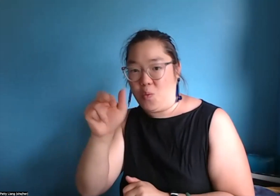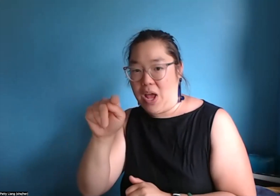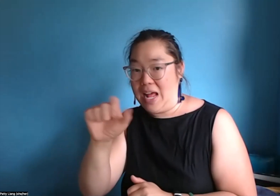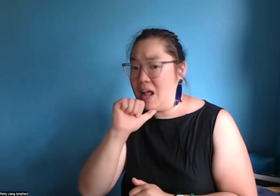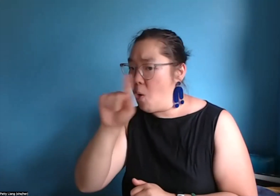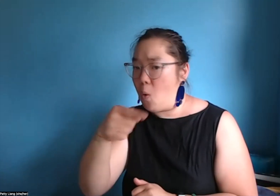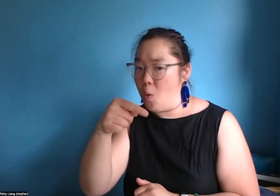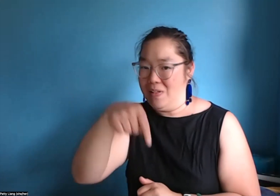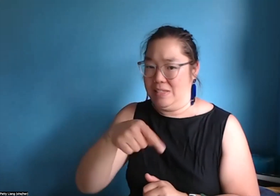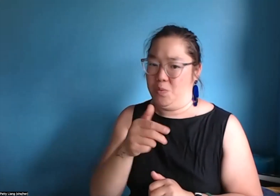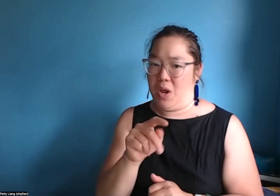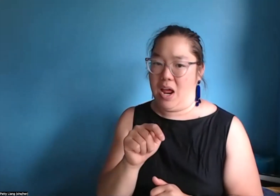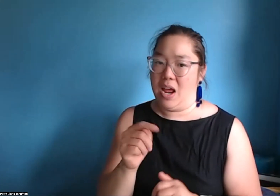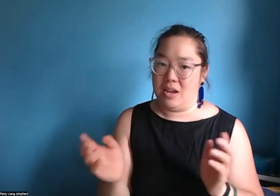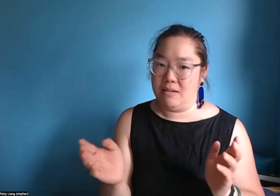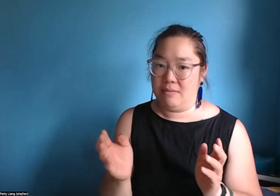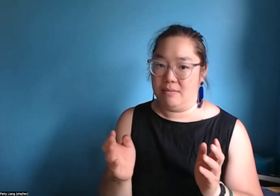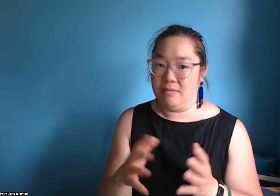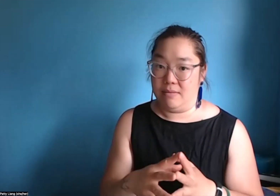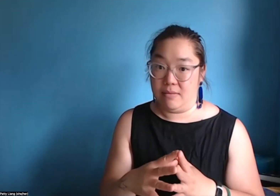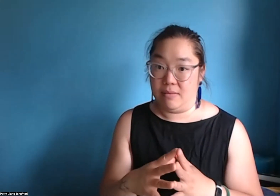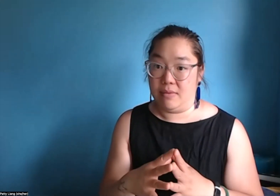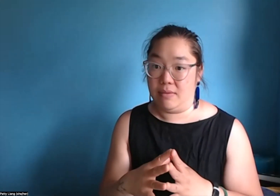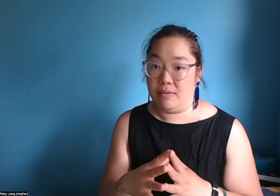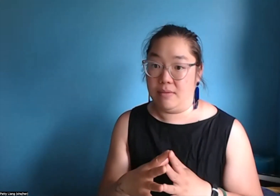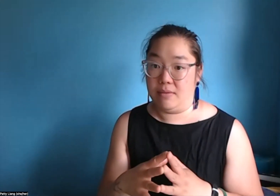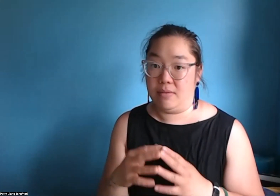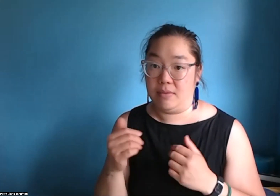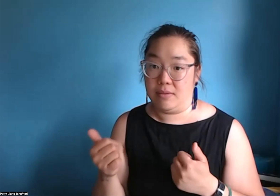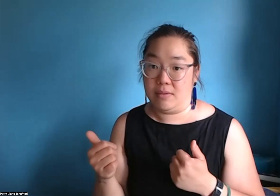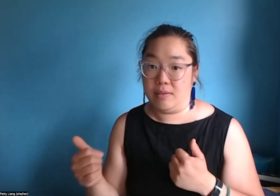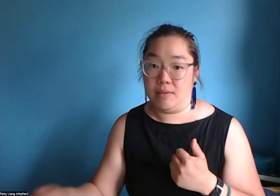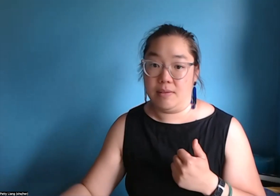and then you can use it to not only apply for this grant but apply for any other grant that you've